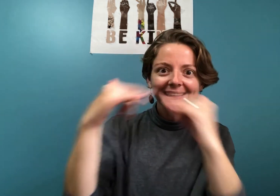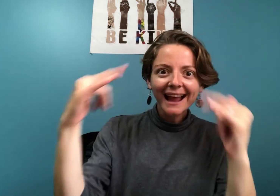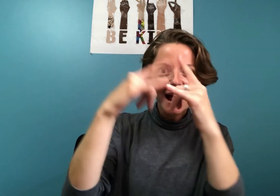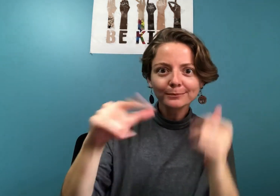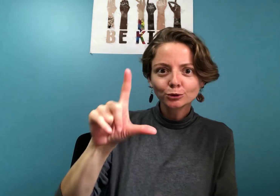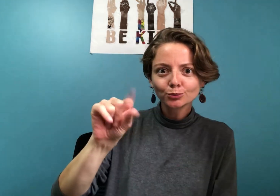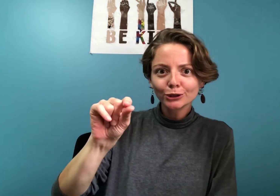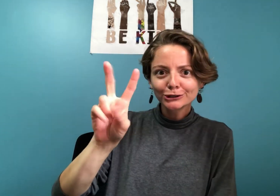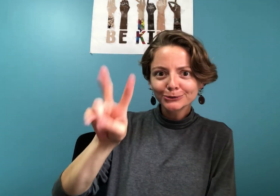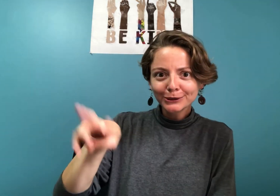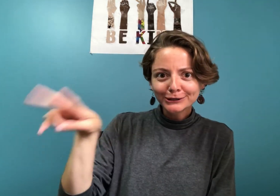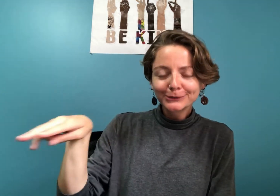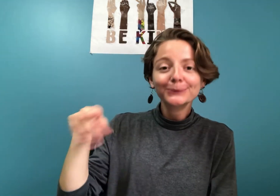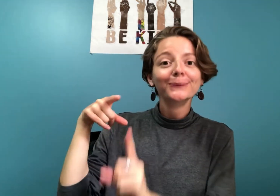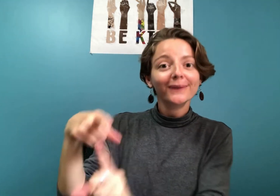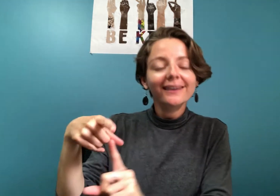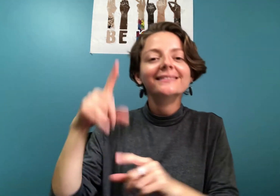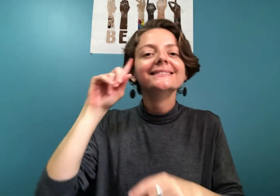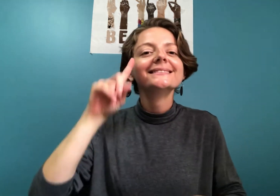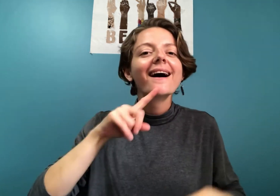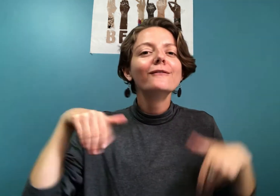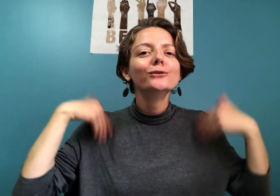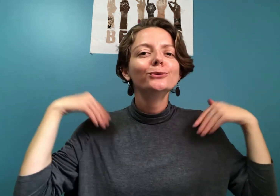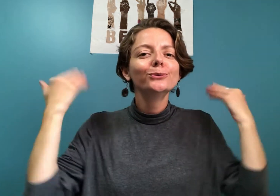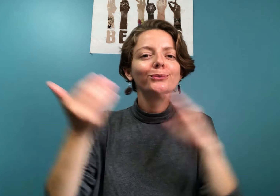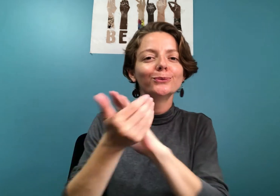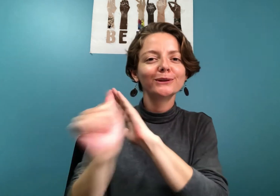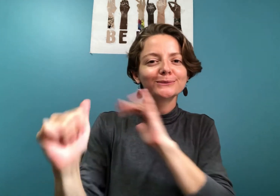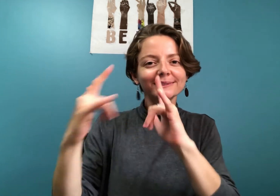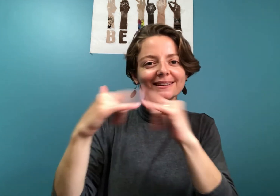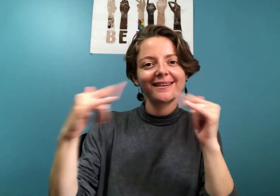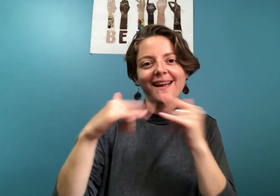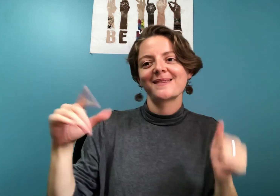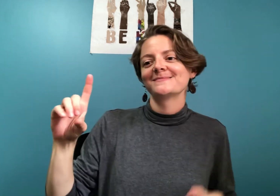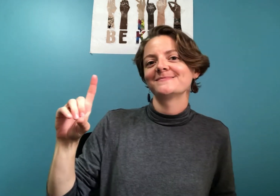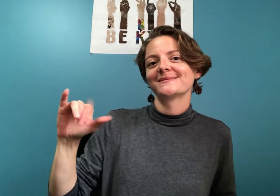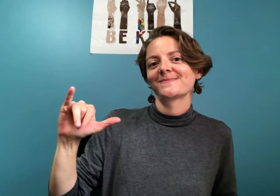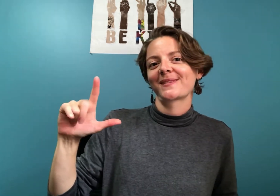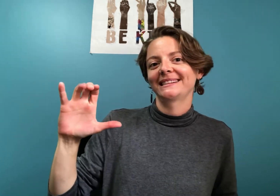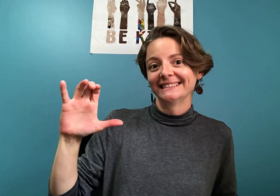It will be 2022 Virtual Deaf Youth Literacy Camp (DYLC).